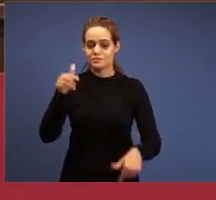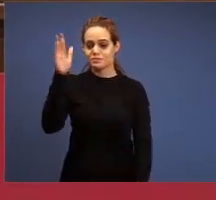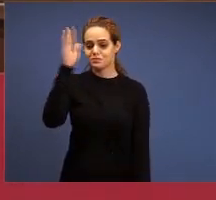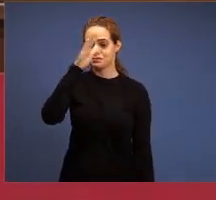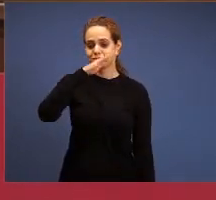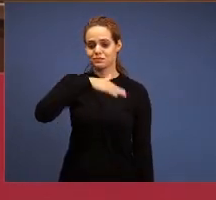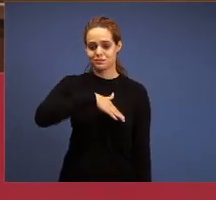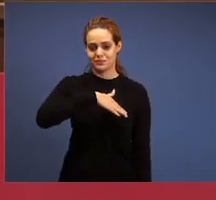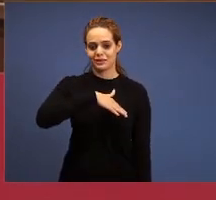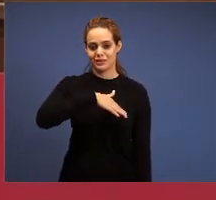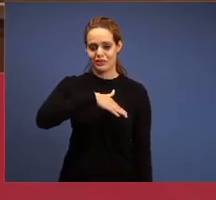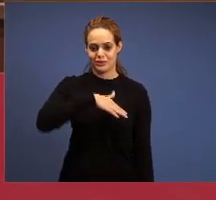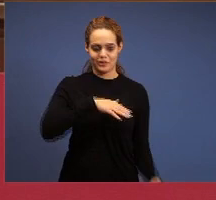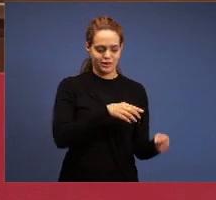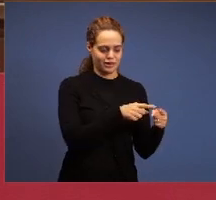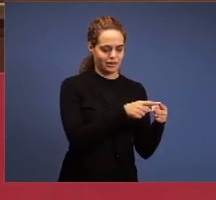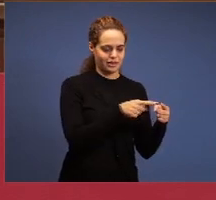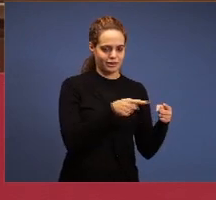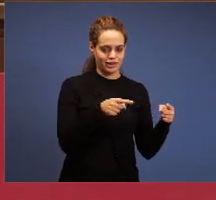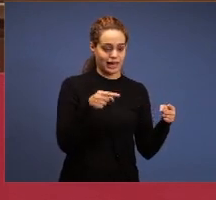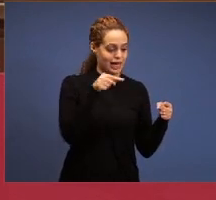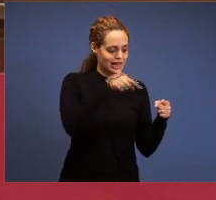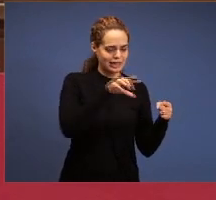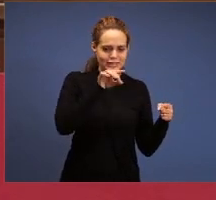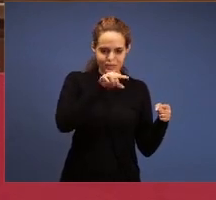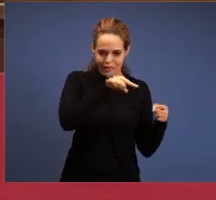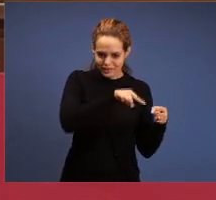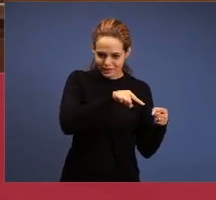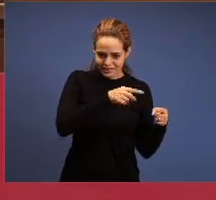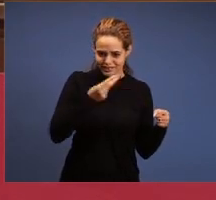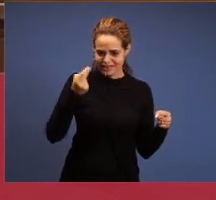was here, when they said: I will kill, they took the